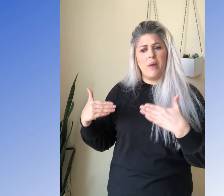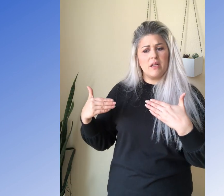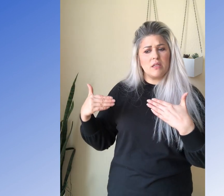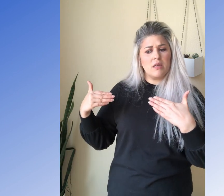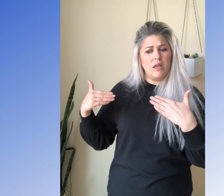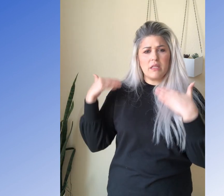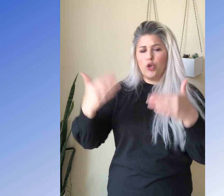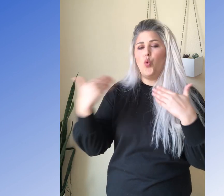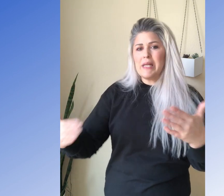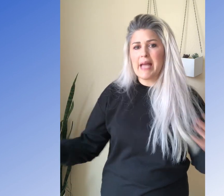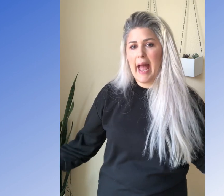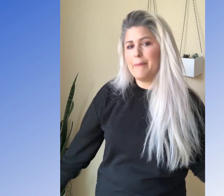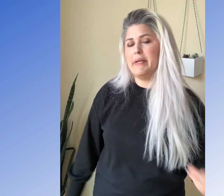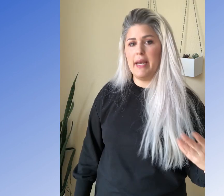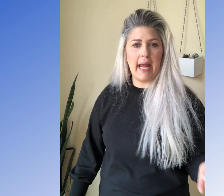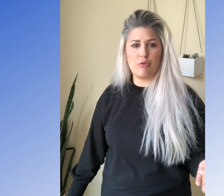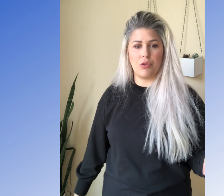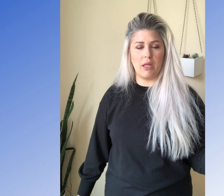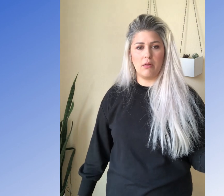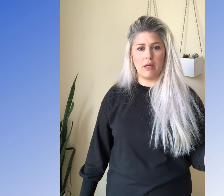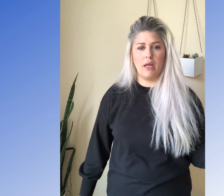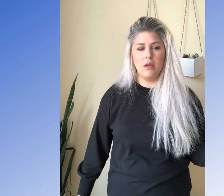but it's going to happen naturally. Okay?